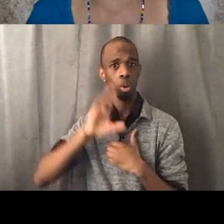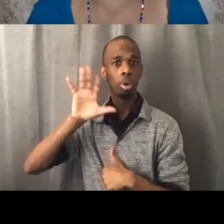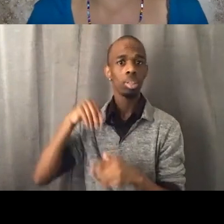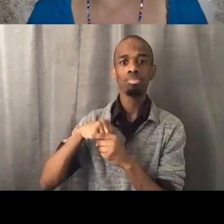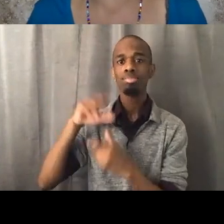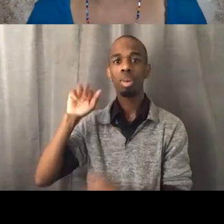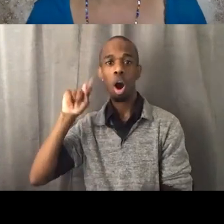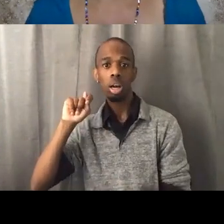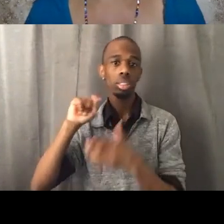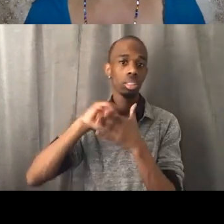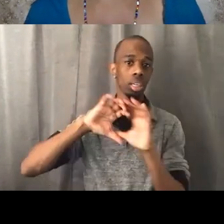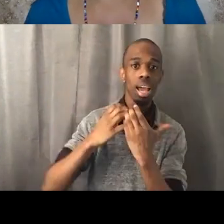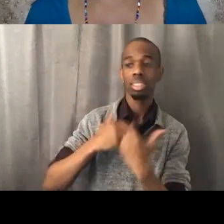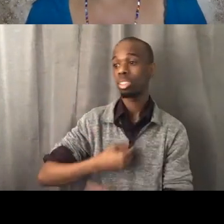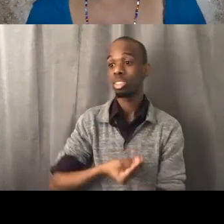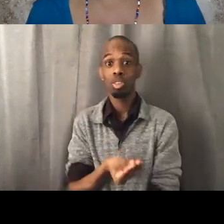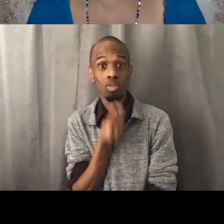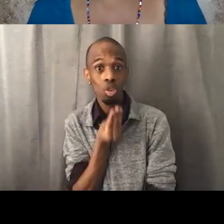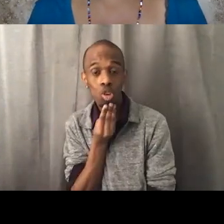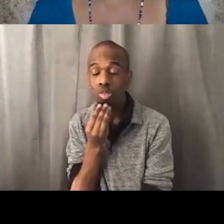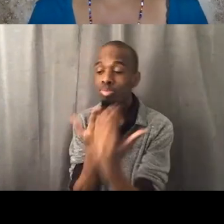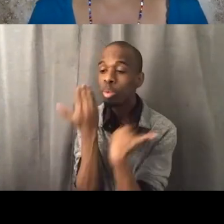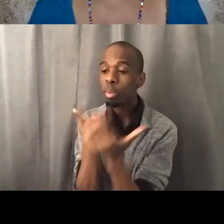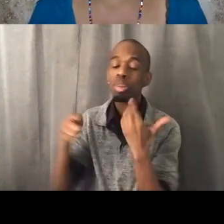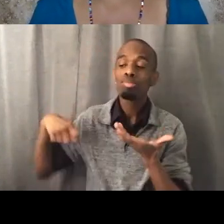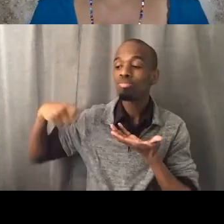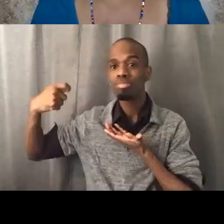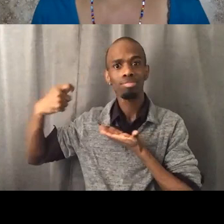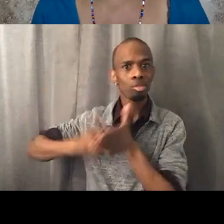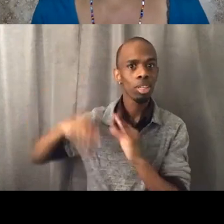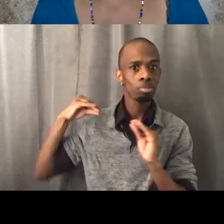and it's directed by the Black Lives Matter Youth Vanguard.